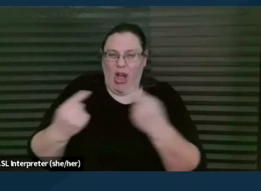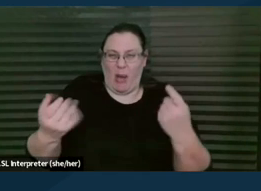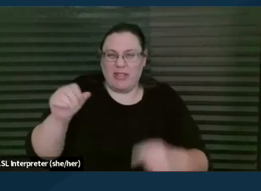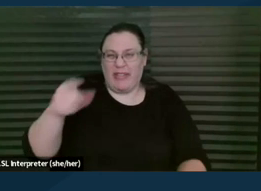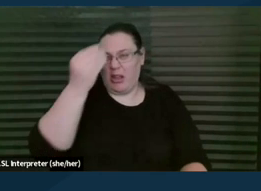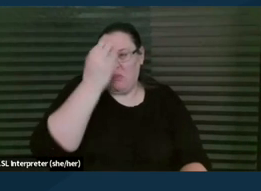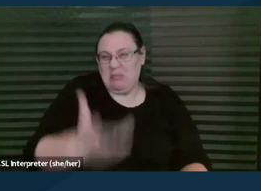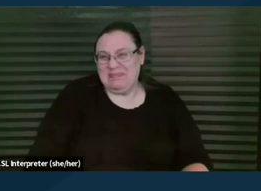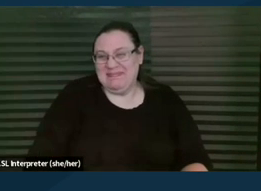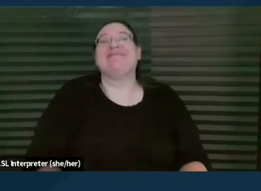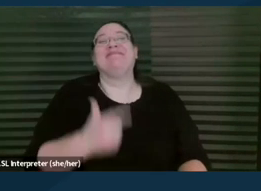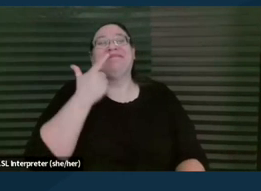If you can go to the next slide, please.